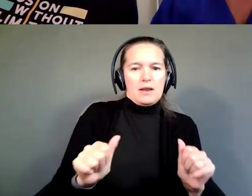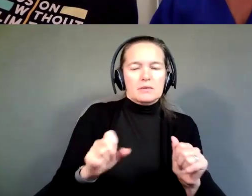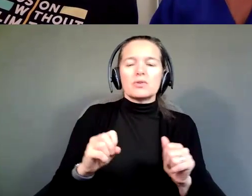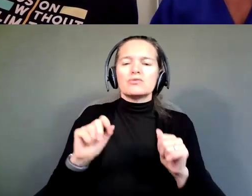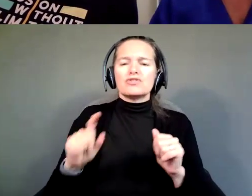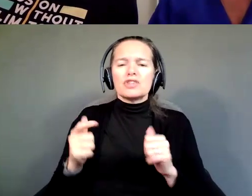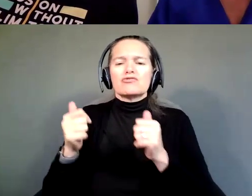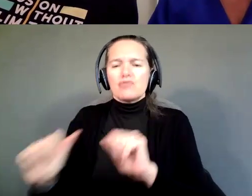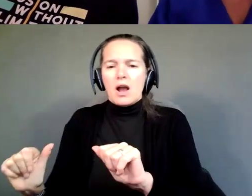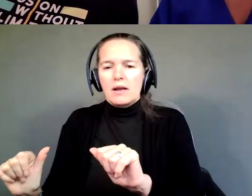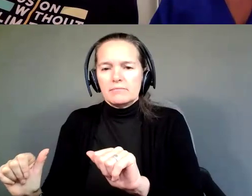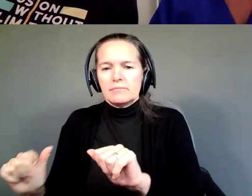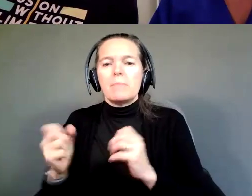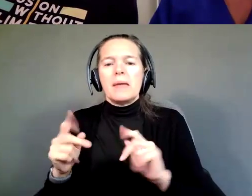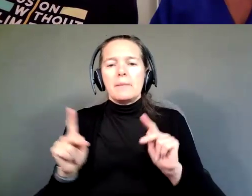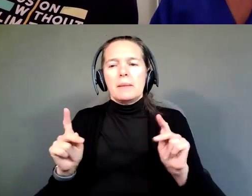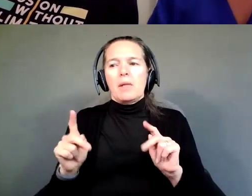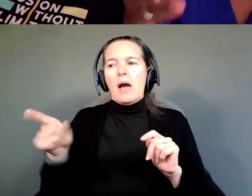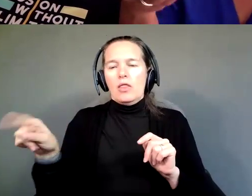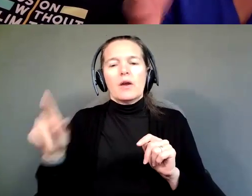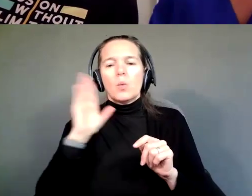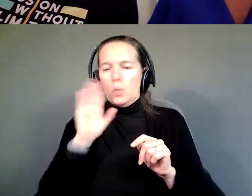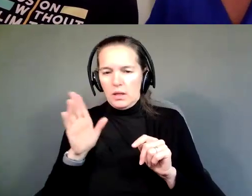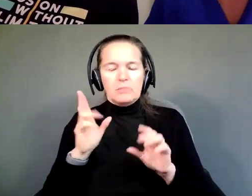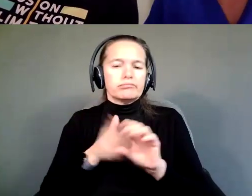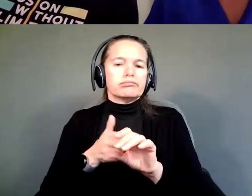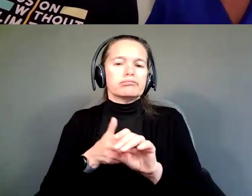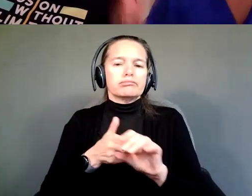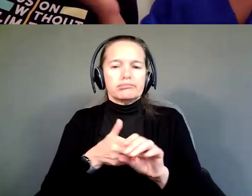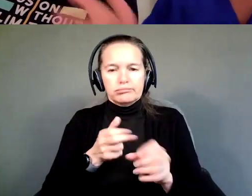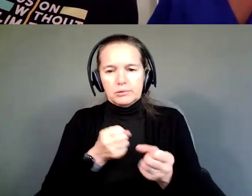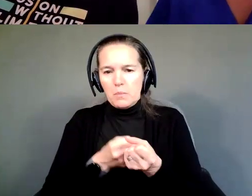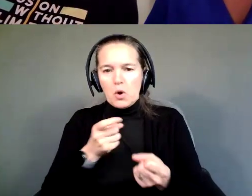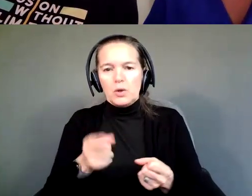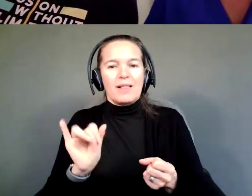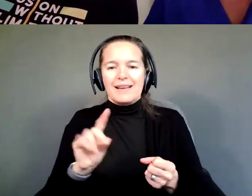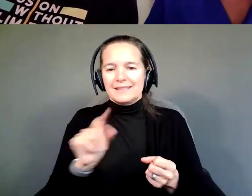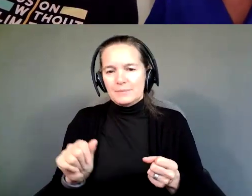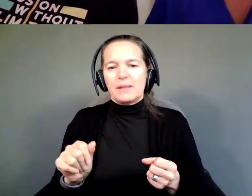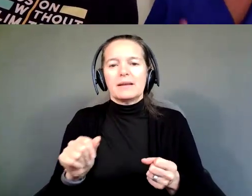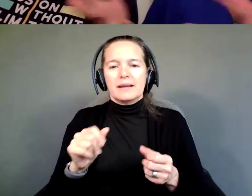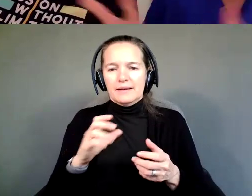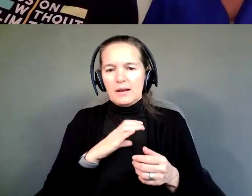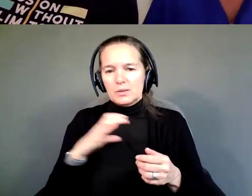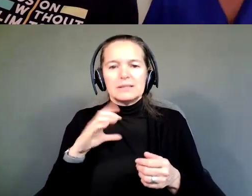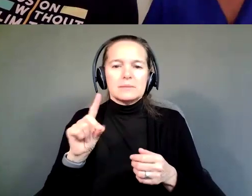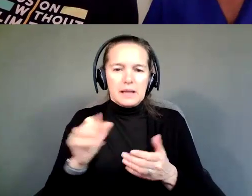And there are a lot of people who will support you, like the Disabilities Council, Disability Rights Florida.